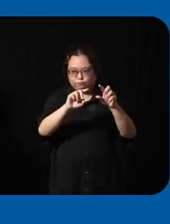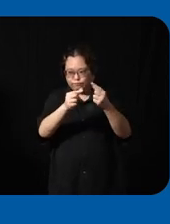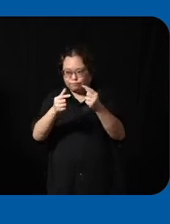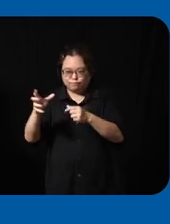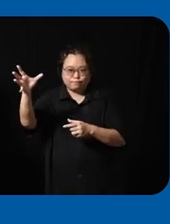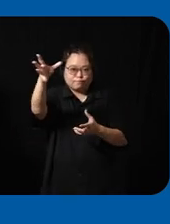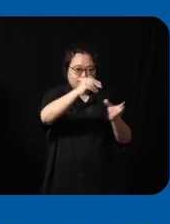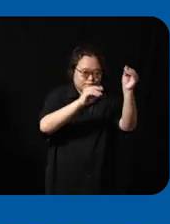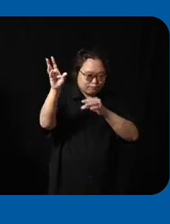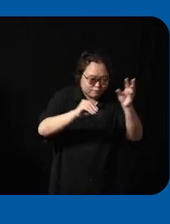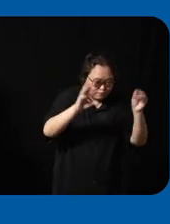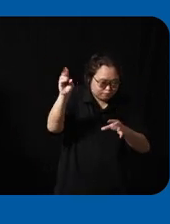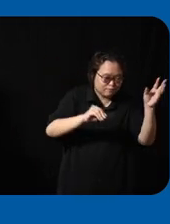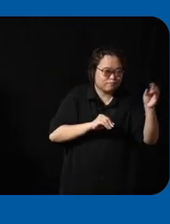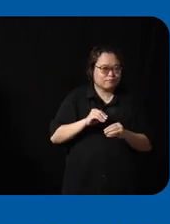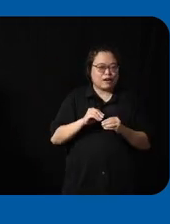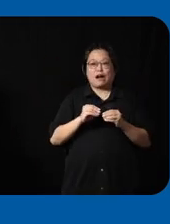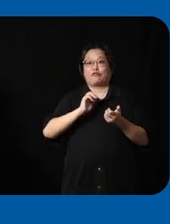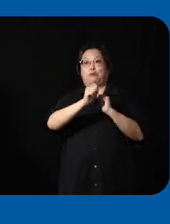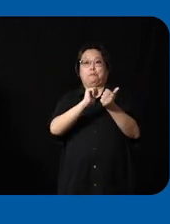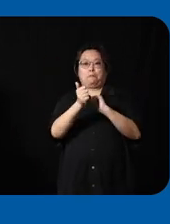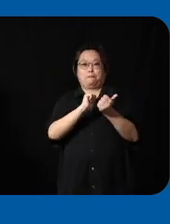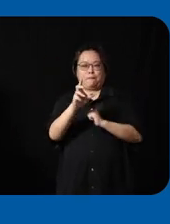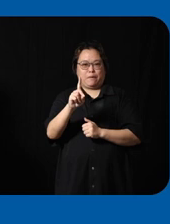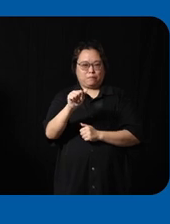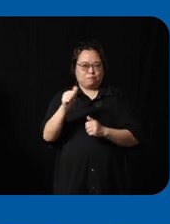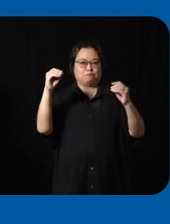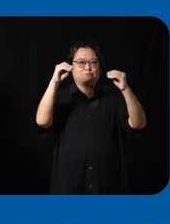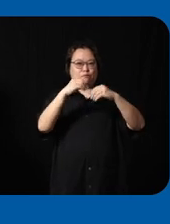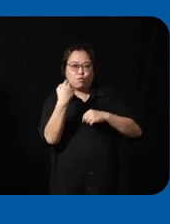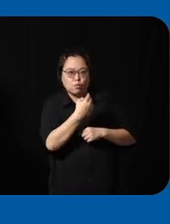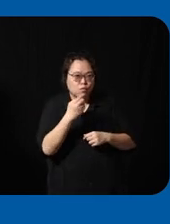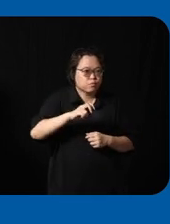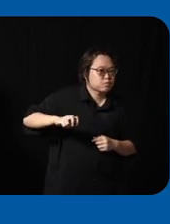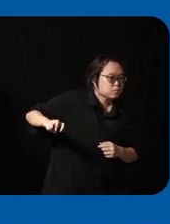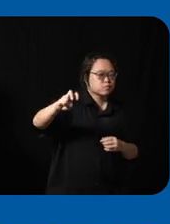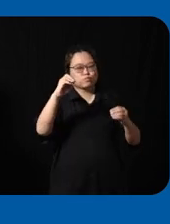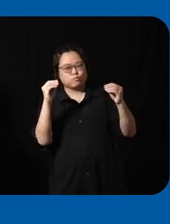competition out of it you know who has collected more data who's who's traveled um more uh certain